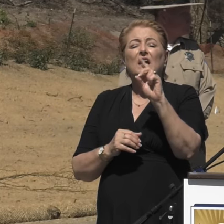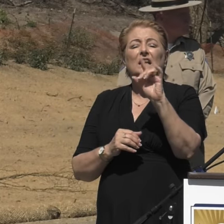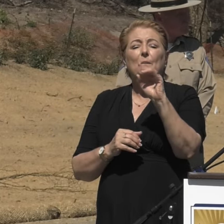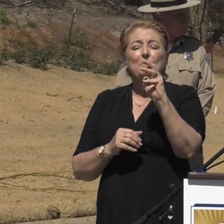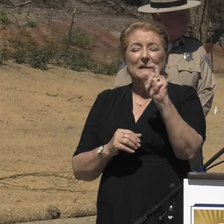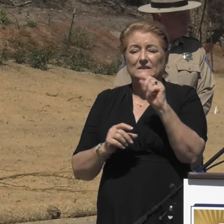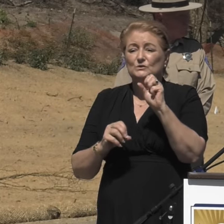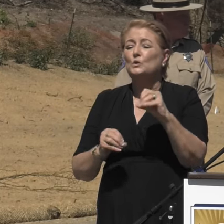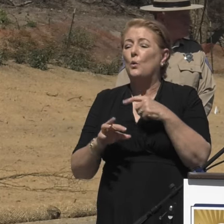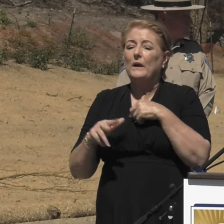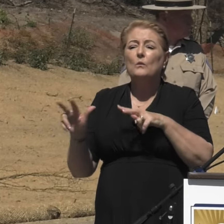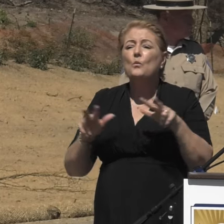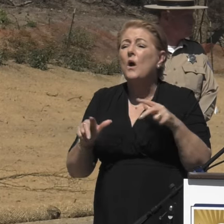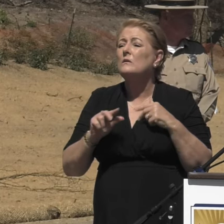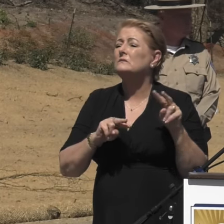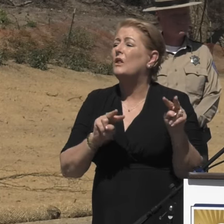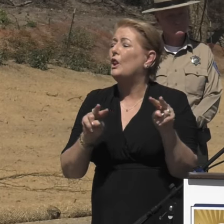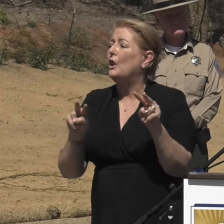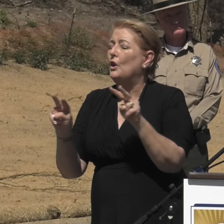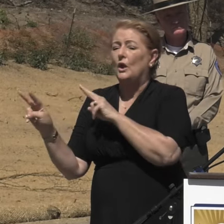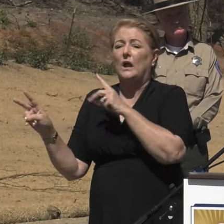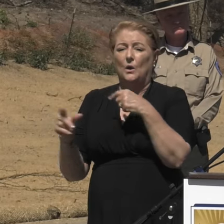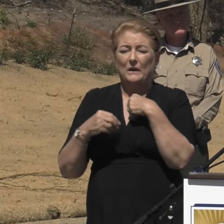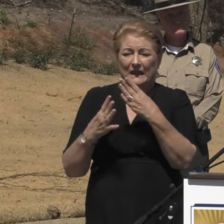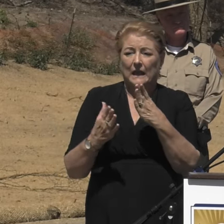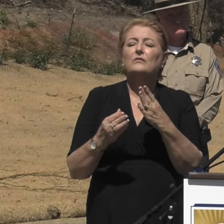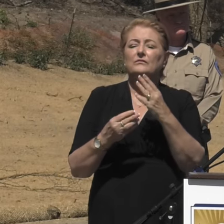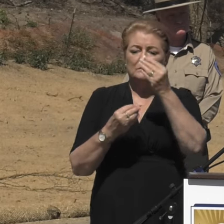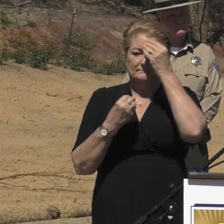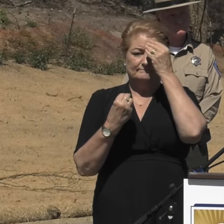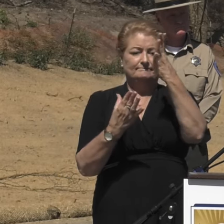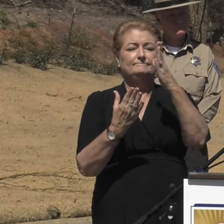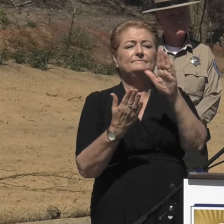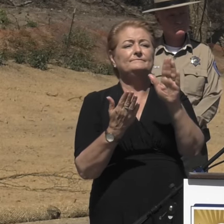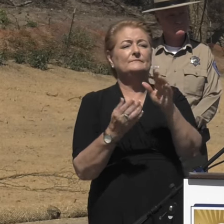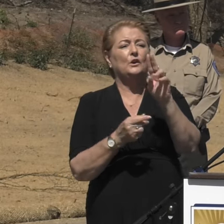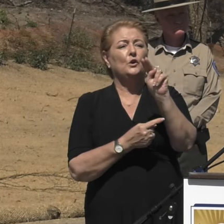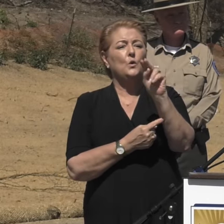Cal Recycle delivers a notice of final approval to the county for acceptance.